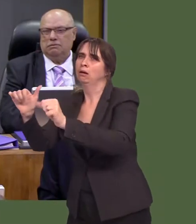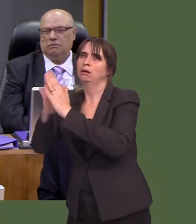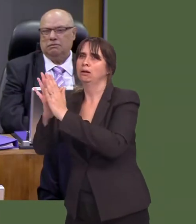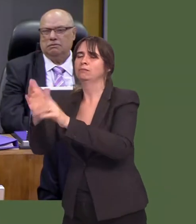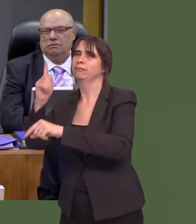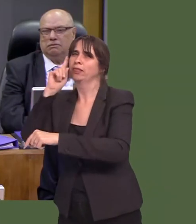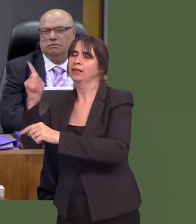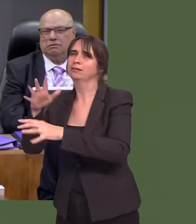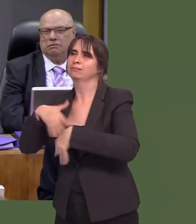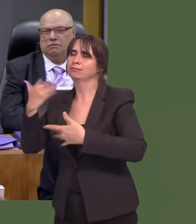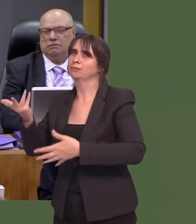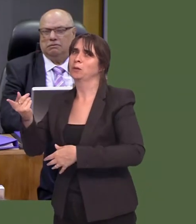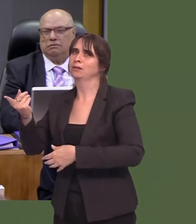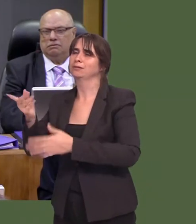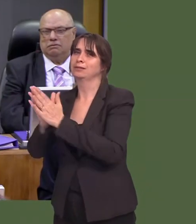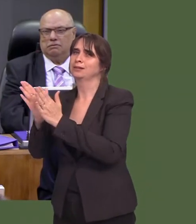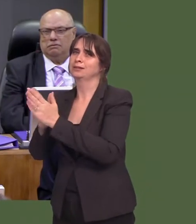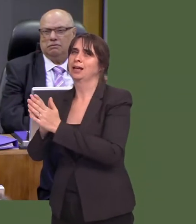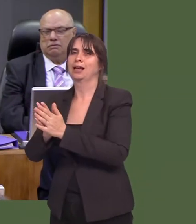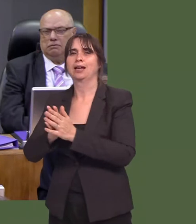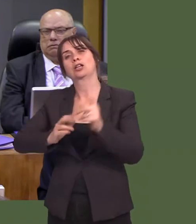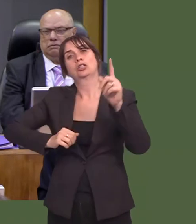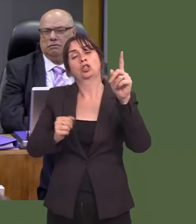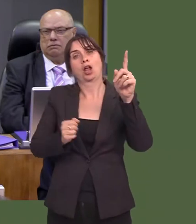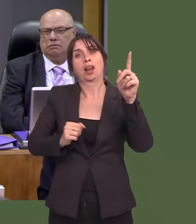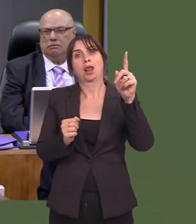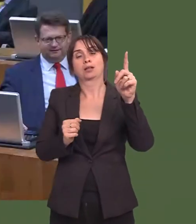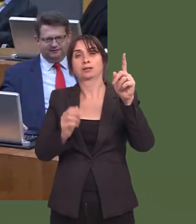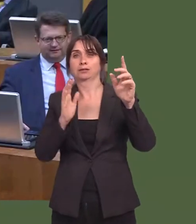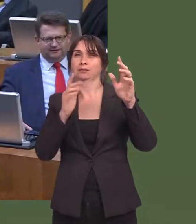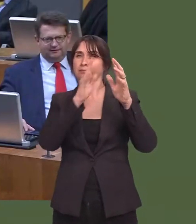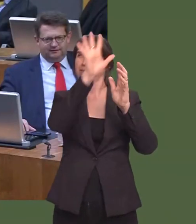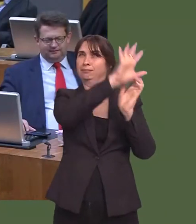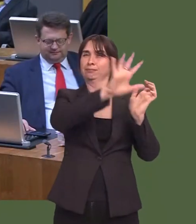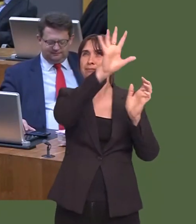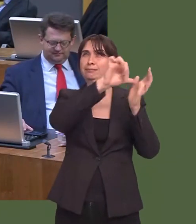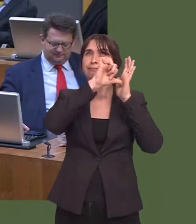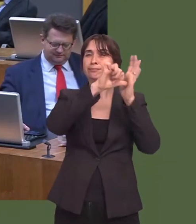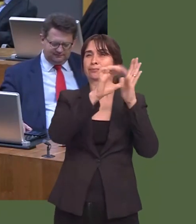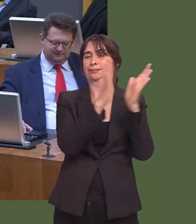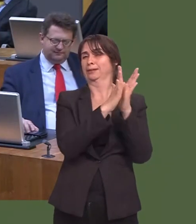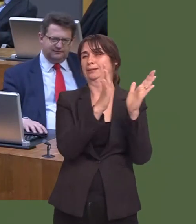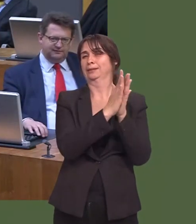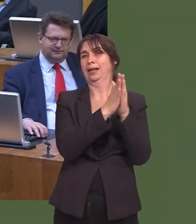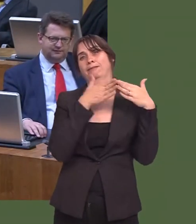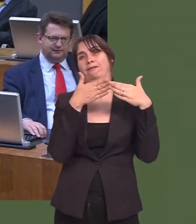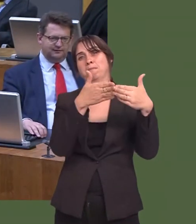Indeed, the western isles of Scotlandópeople there will have a view on that. I think Sunday voting, therefore, is still difficult in some parts of the UK, but thereís